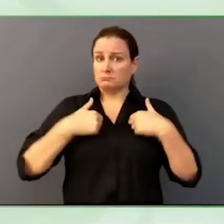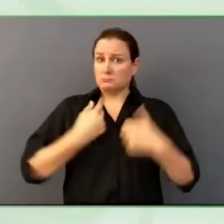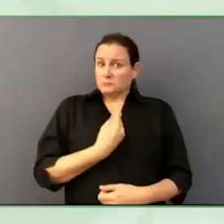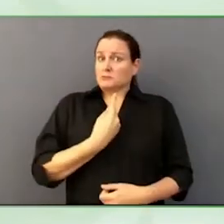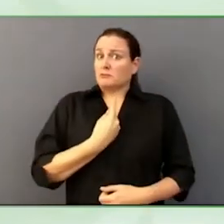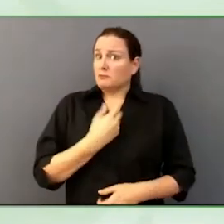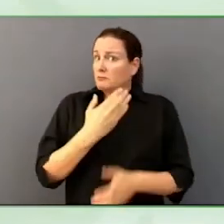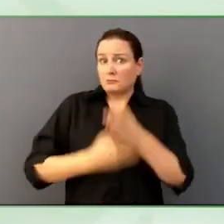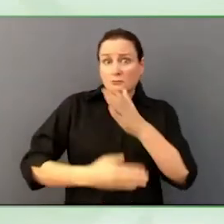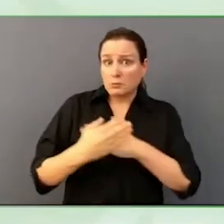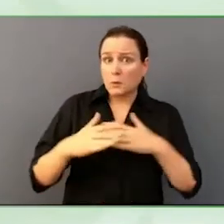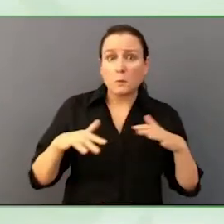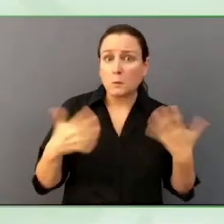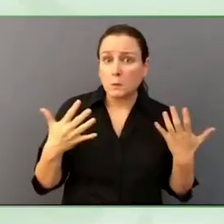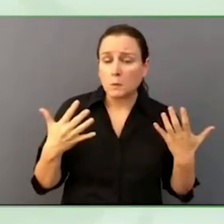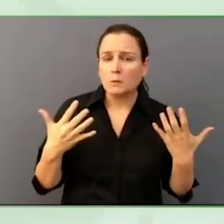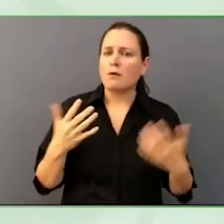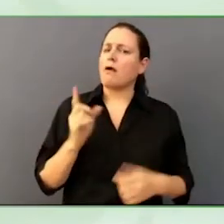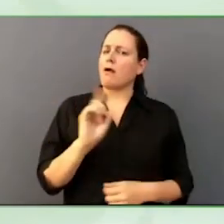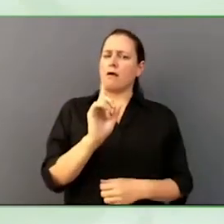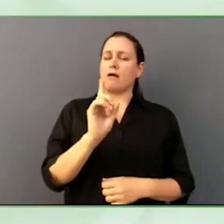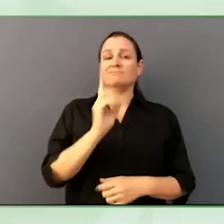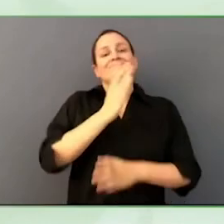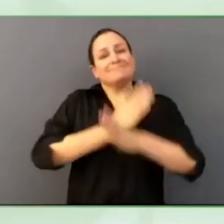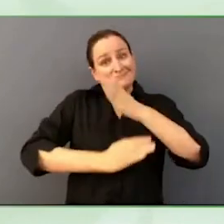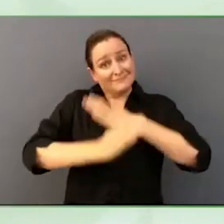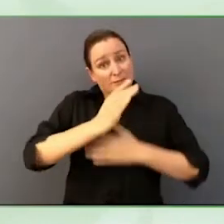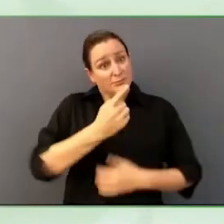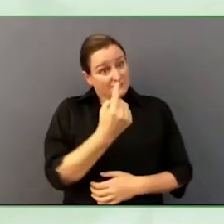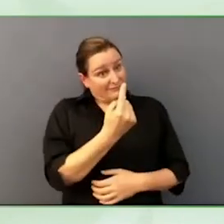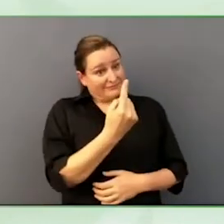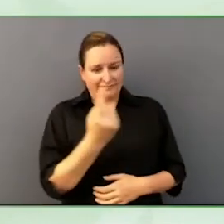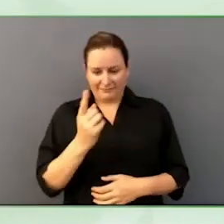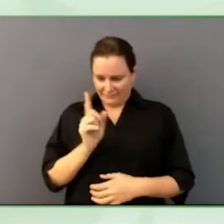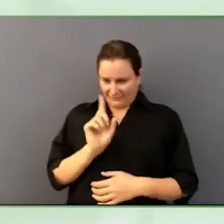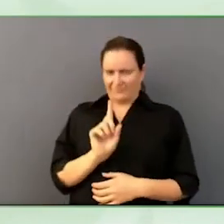institutions, so therefore, we encourage policy decision-makers